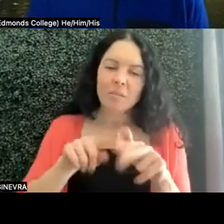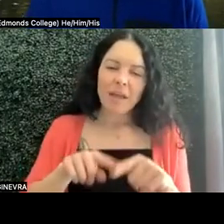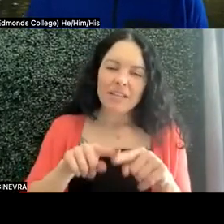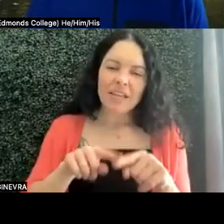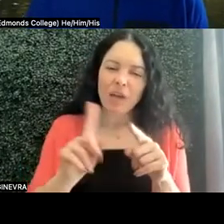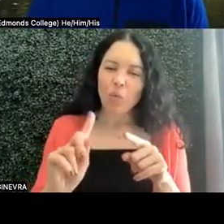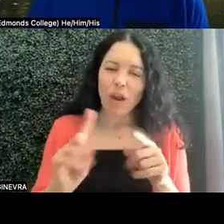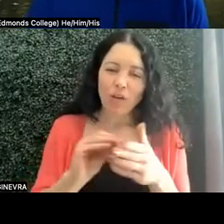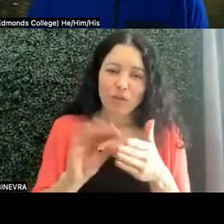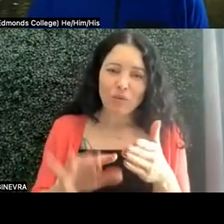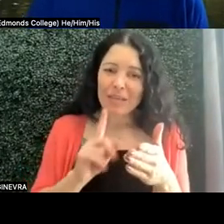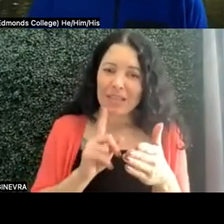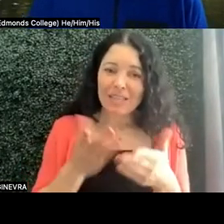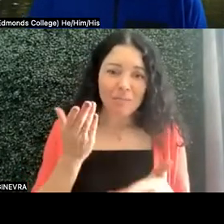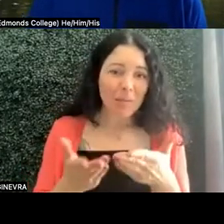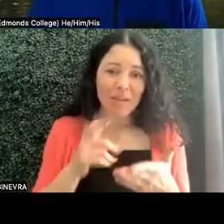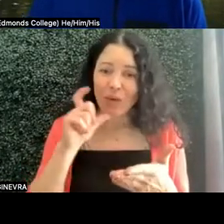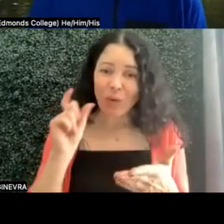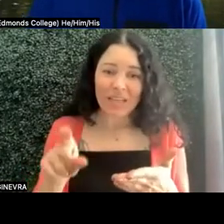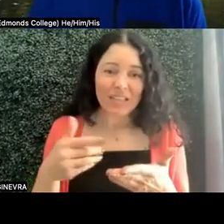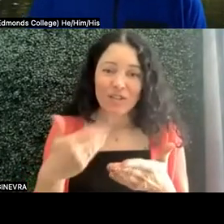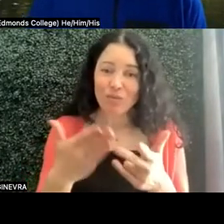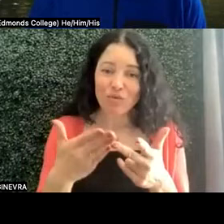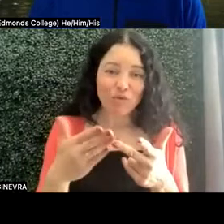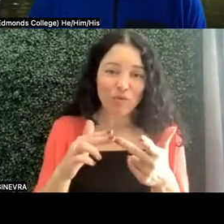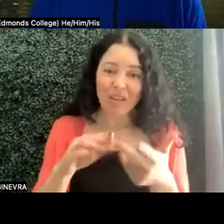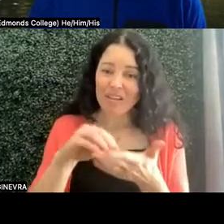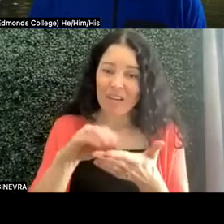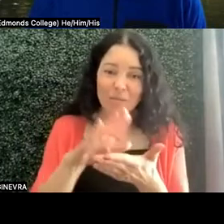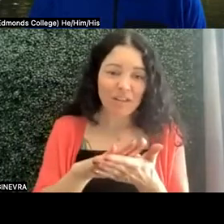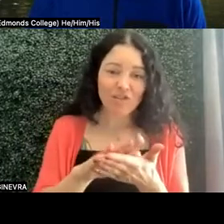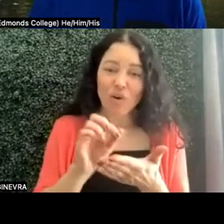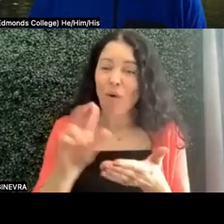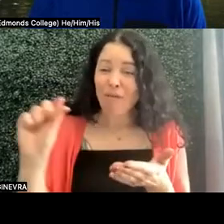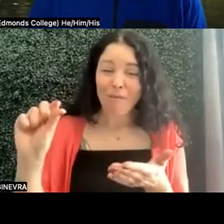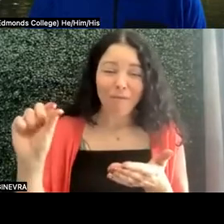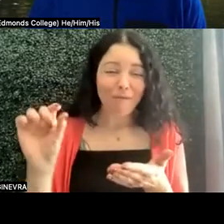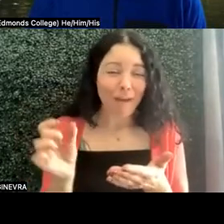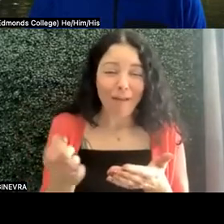they may not need to provide documentation, or very little documentation at all.